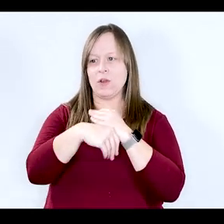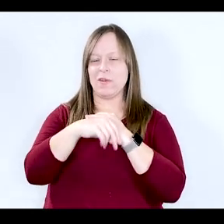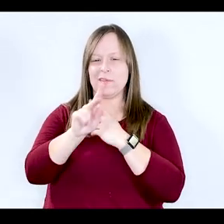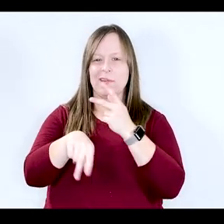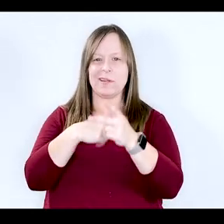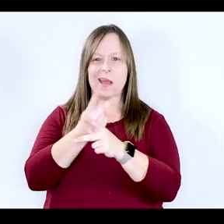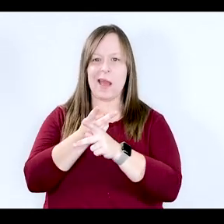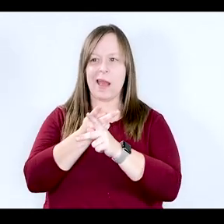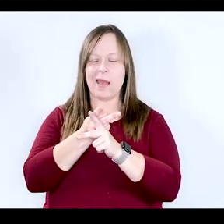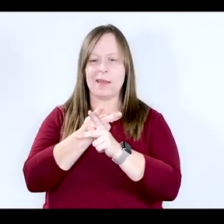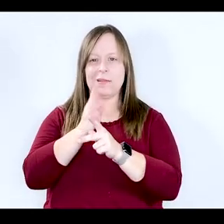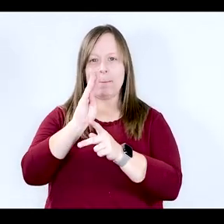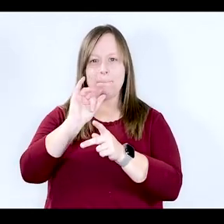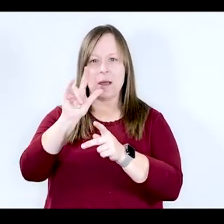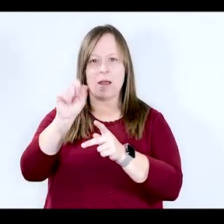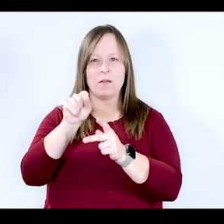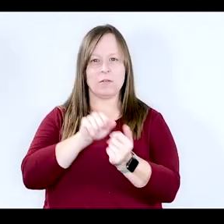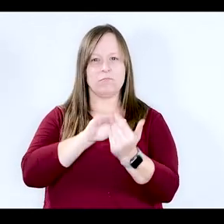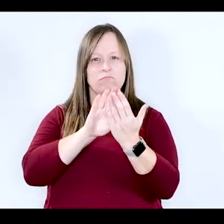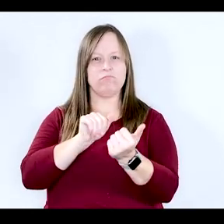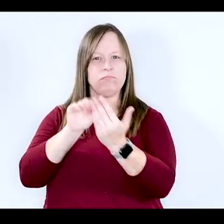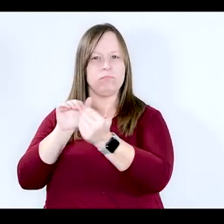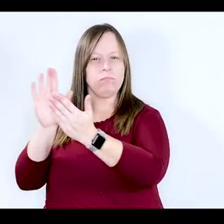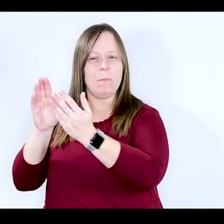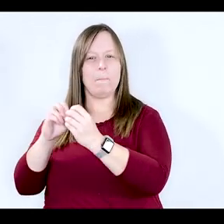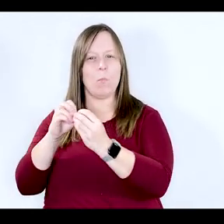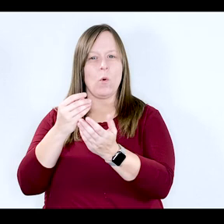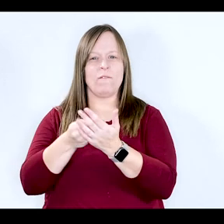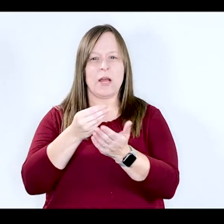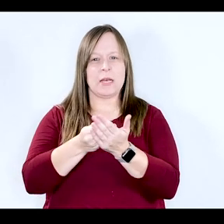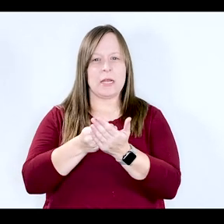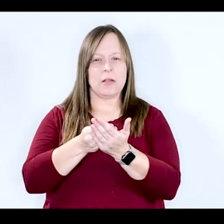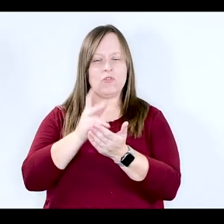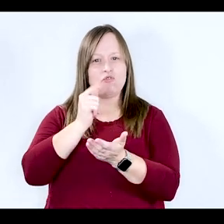types of bills that are aimed at providing more funding to treatment